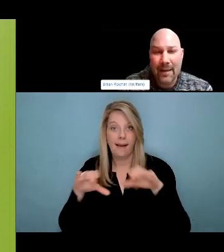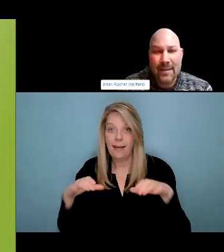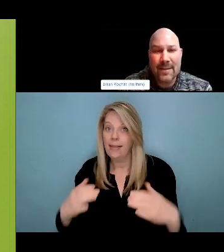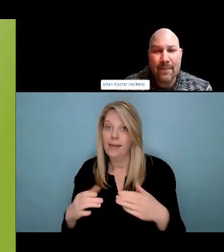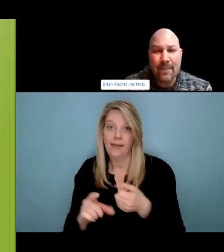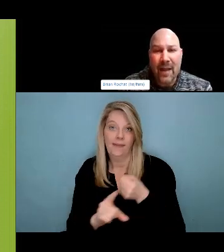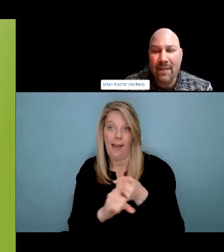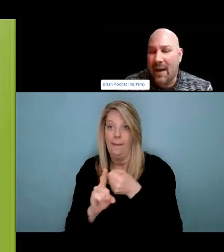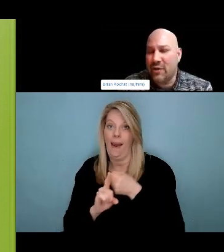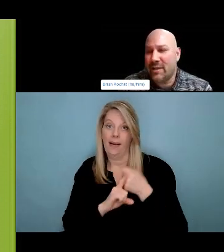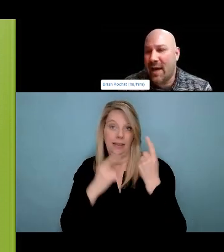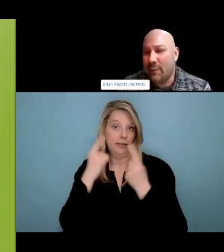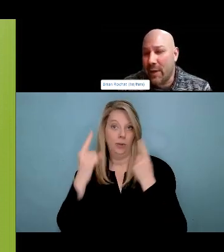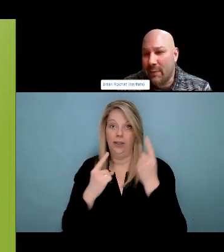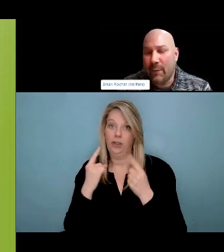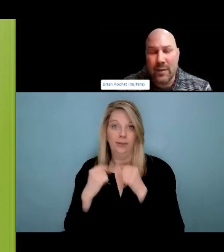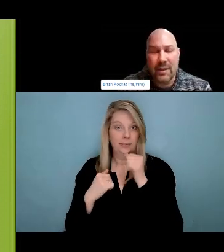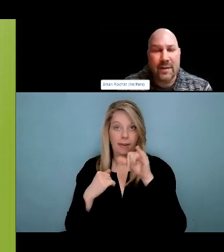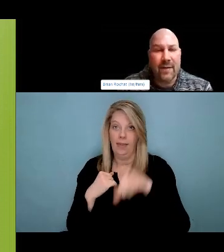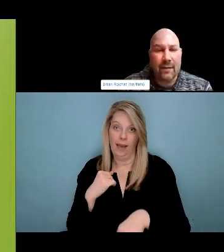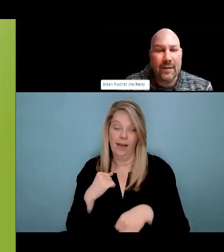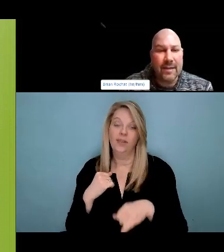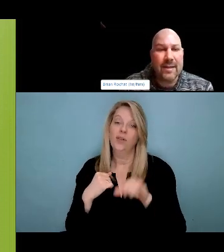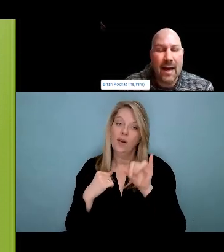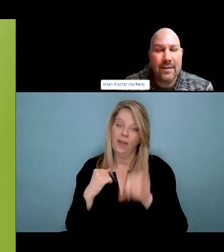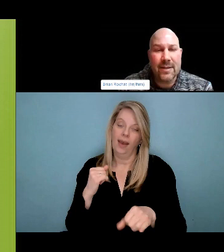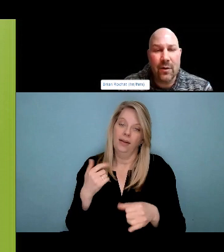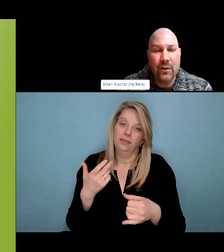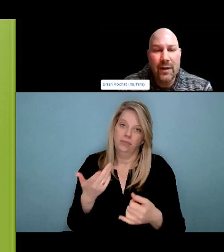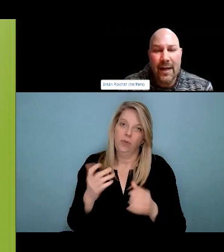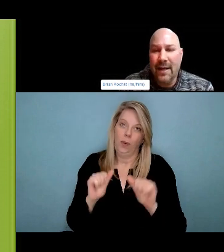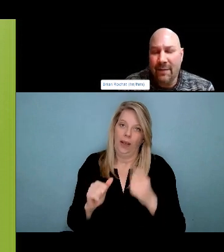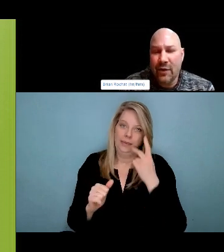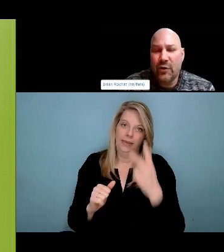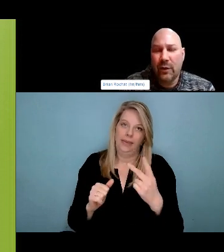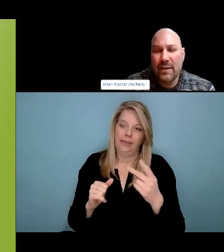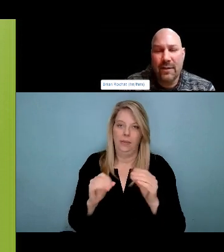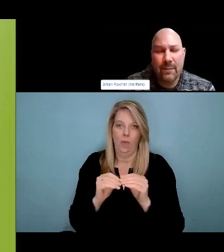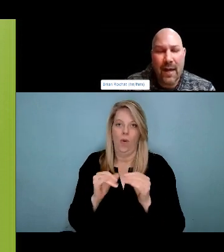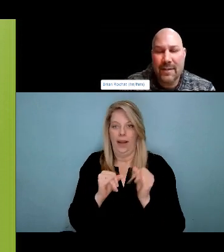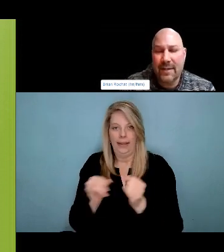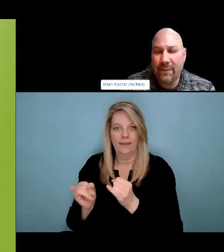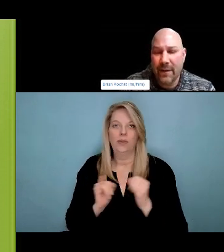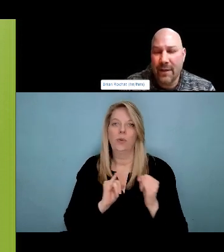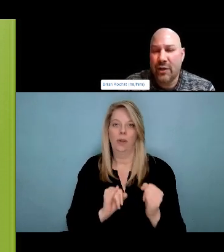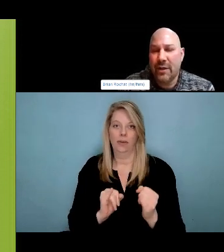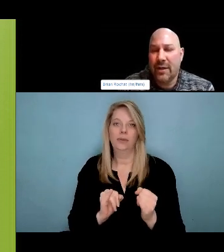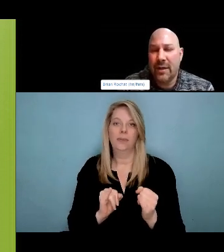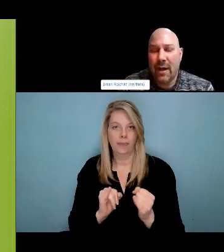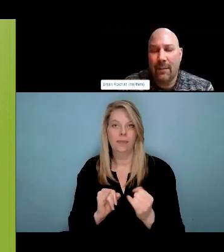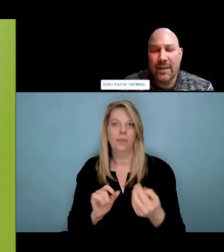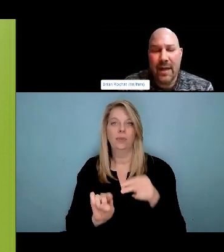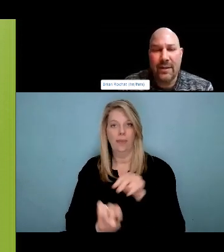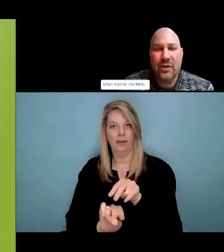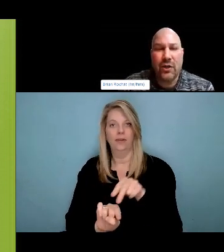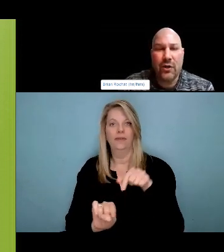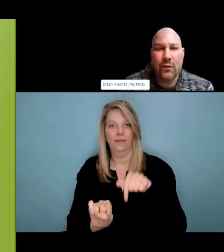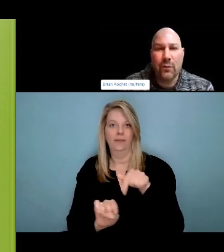says harm reduction refers to policies programs and practices that aim to minimize negative health, social and legal impacts associated with drug use, drug policies and drug laws.